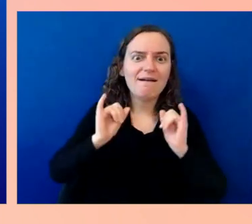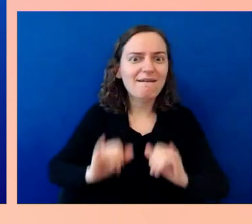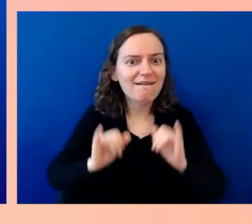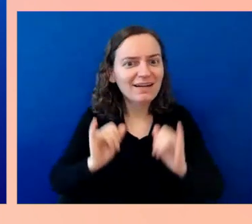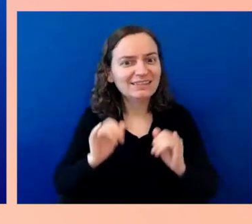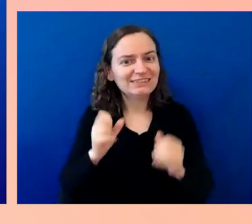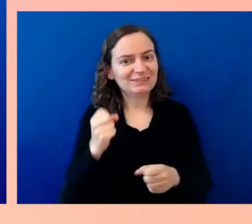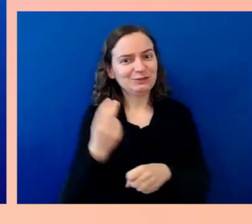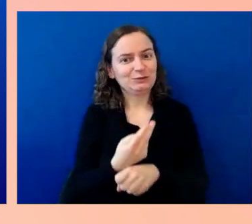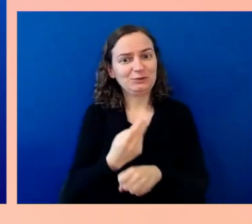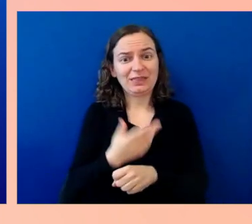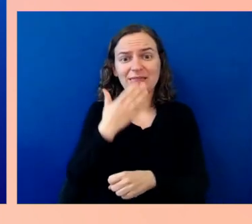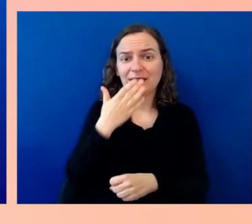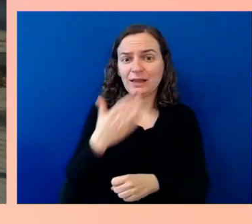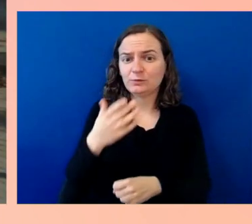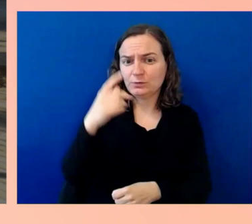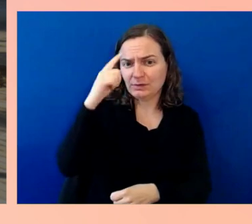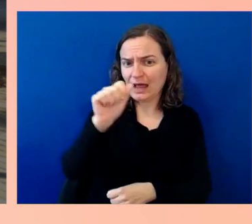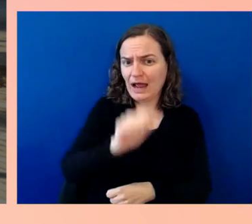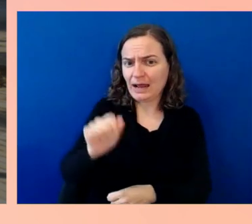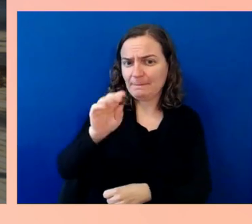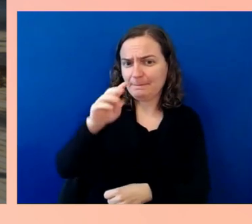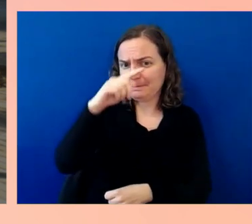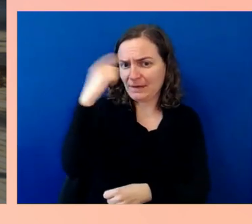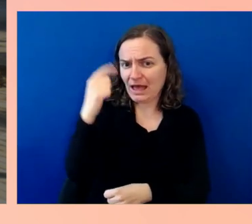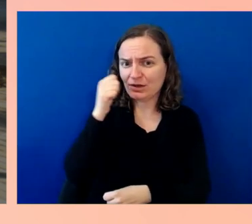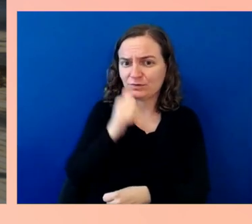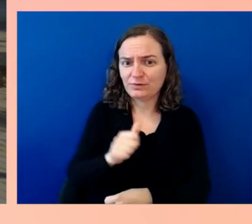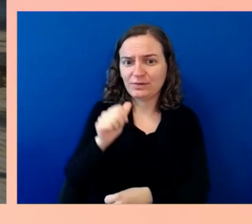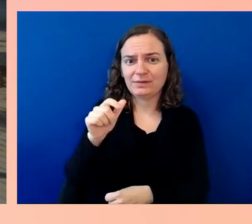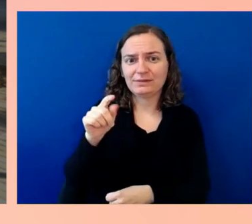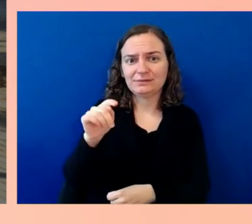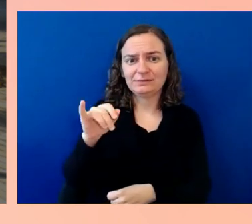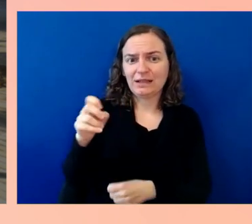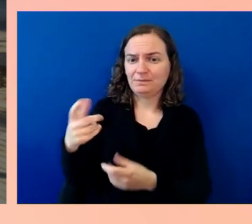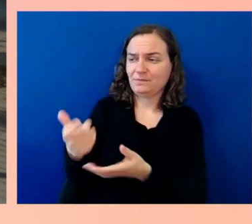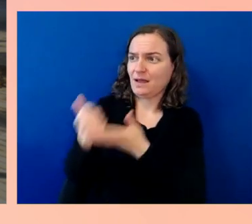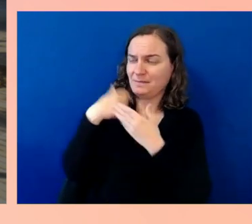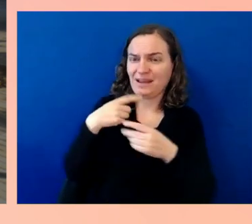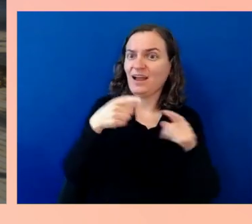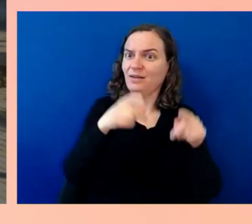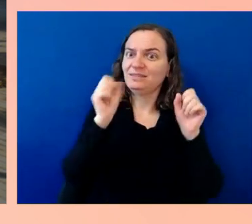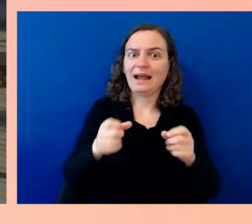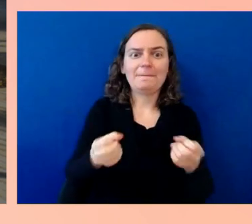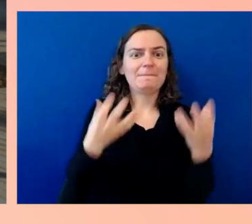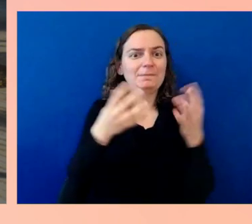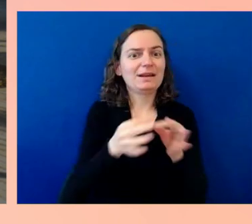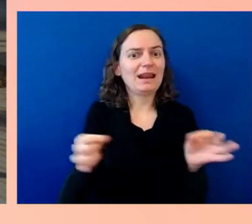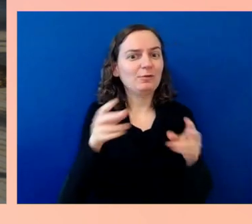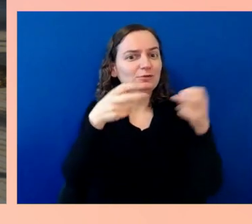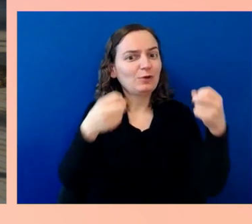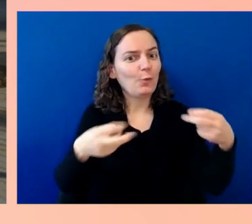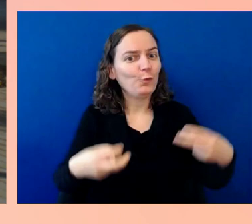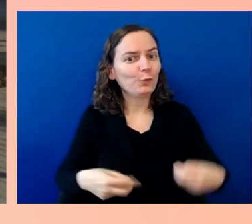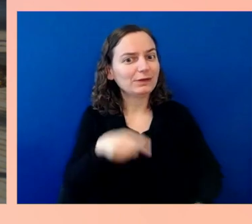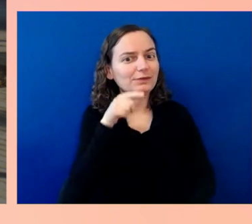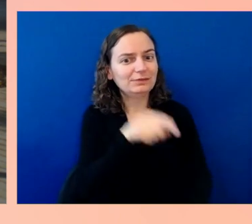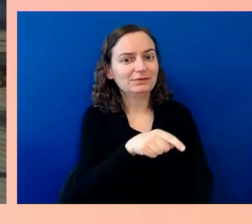demoing #inclusion in code." I know there's a lot more. Trust me, I'm going to be all over social media